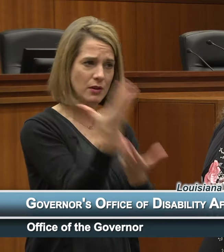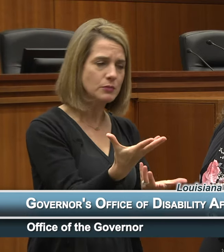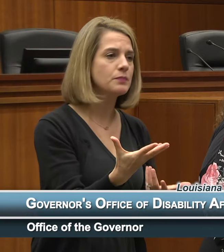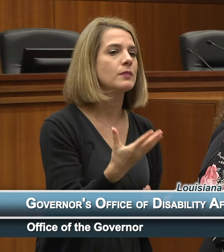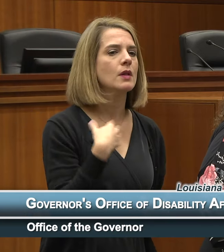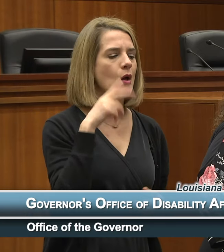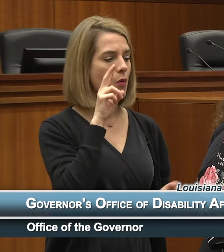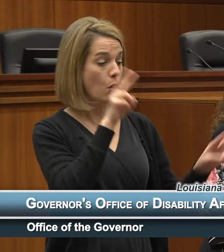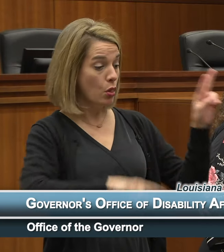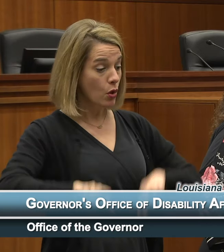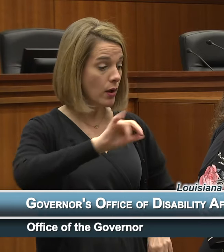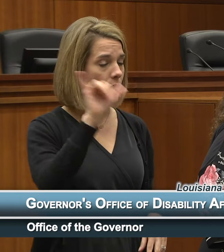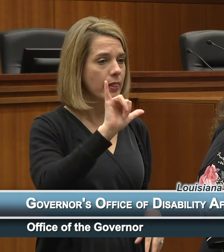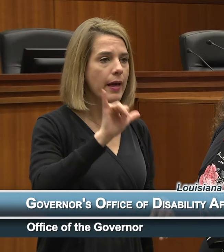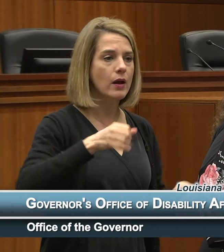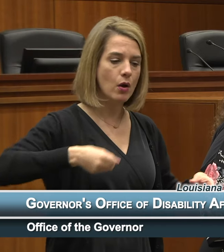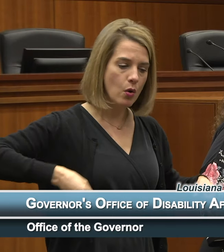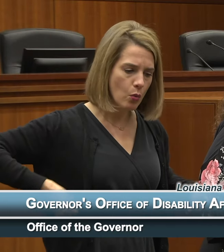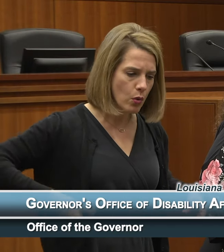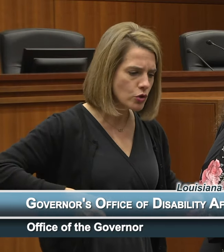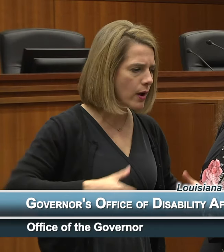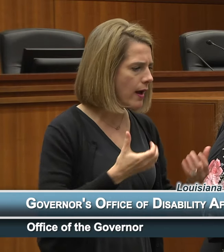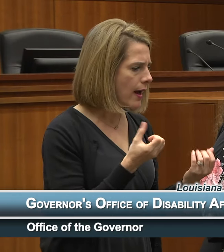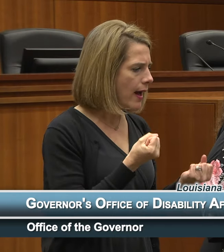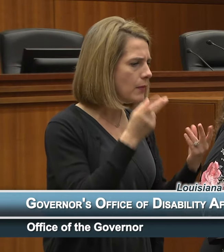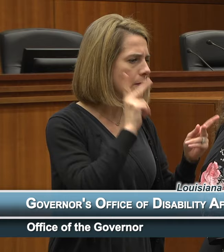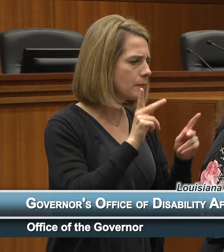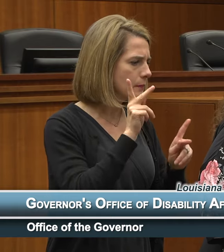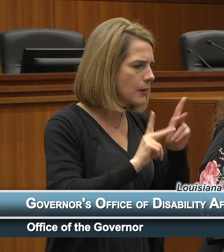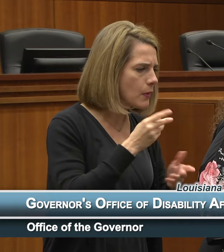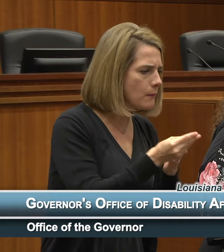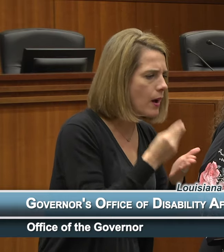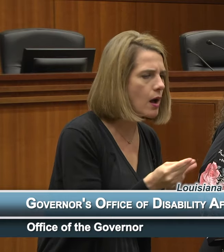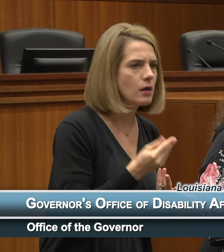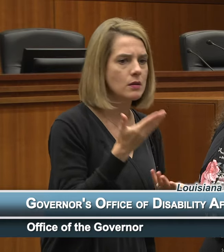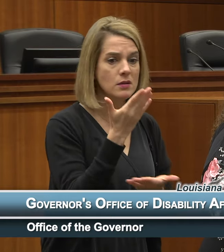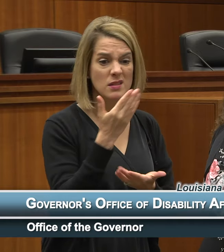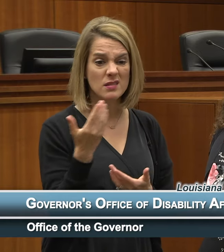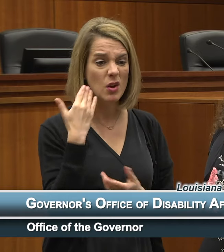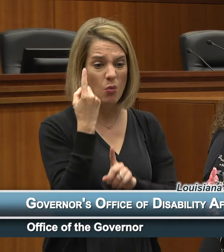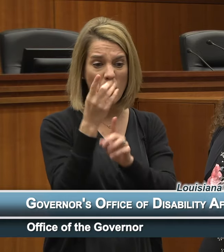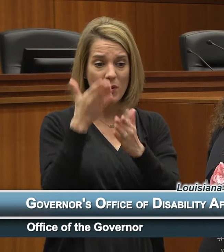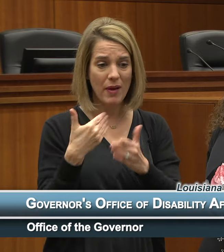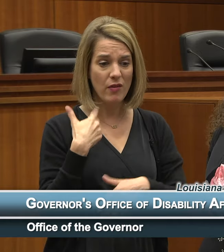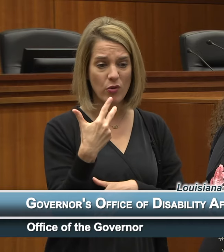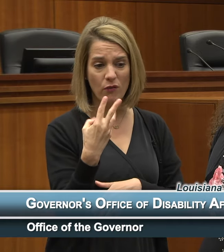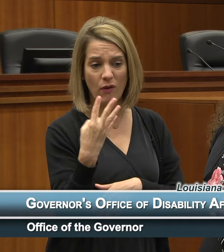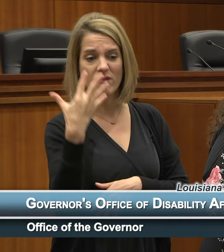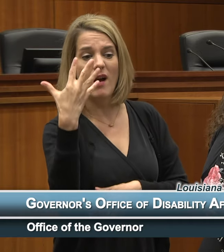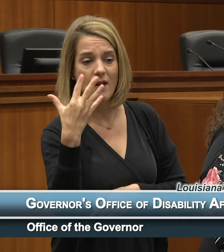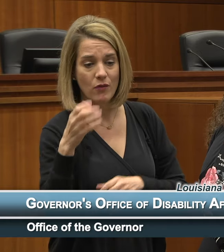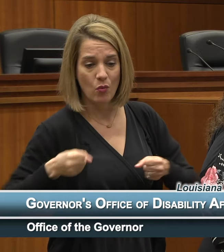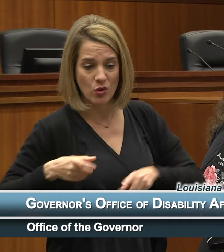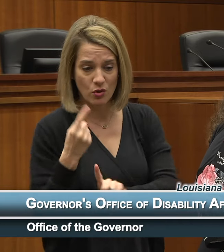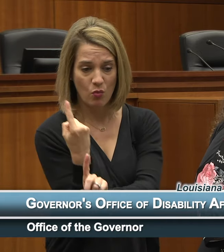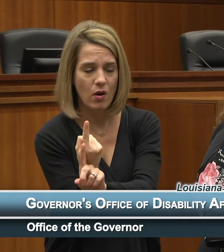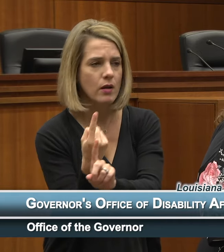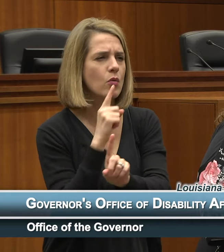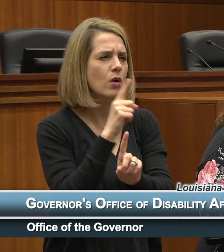things like wheelchair sales; well some people have three four five wheelchairs, they so it's been a difficult number for them. To gather,